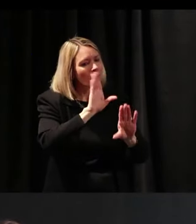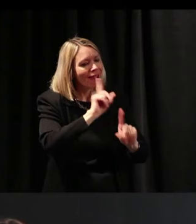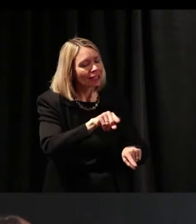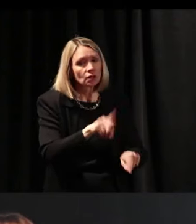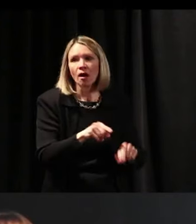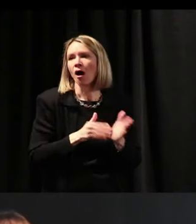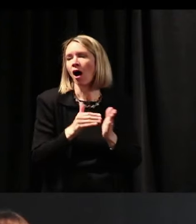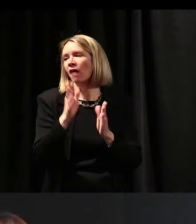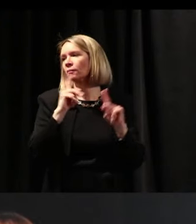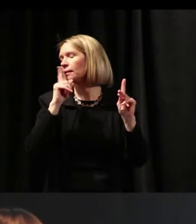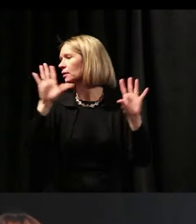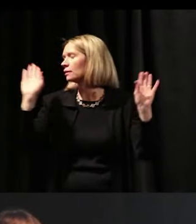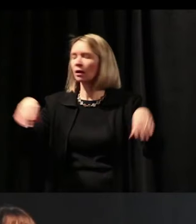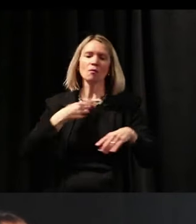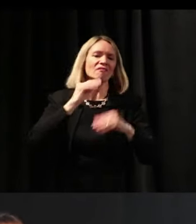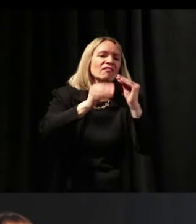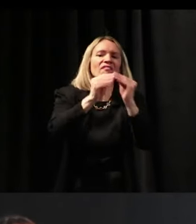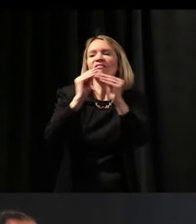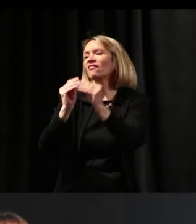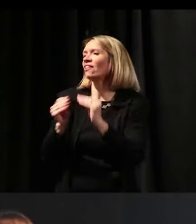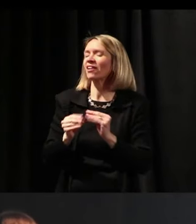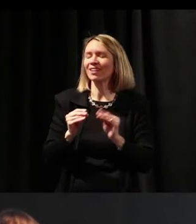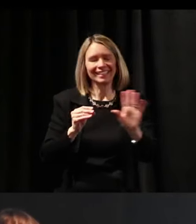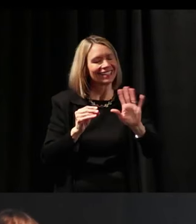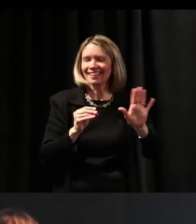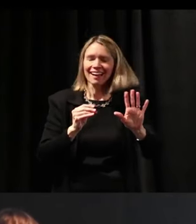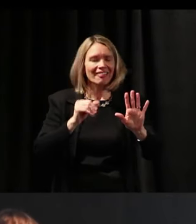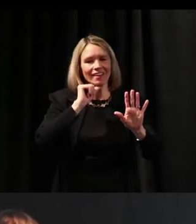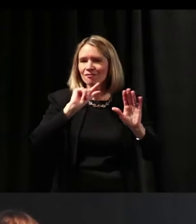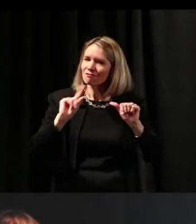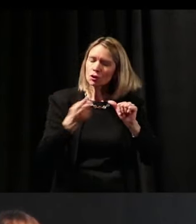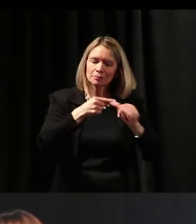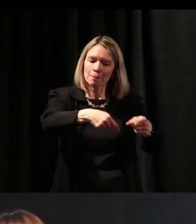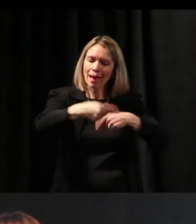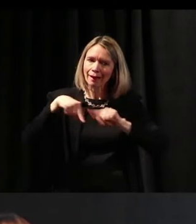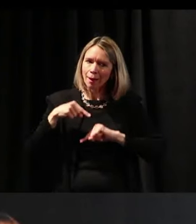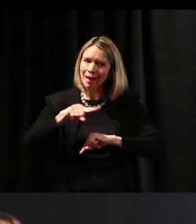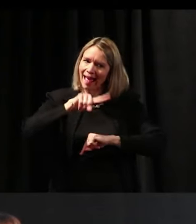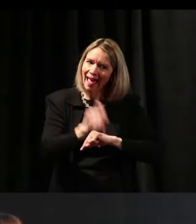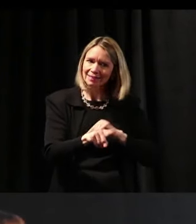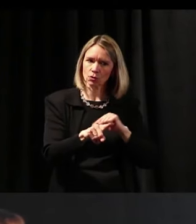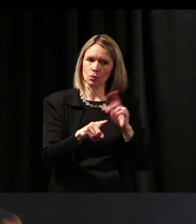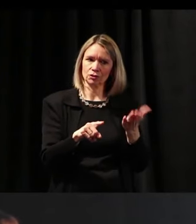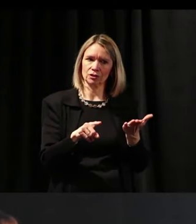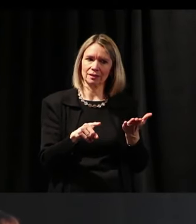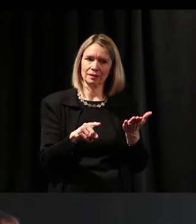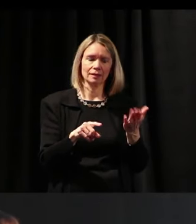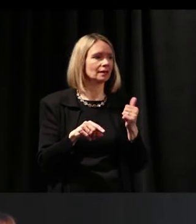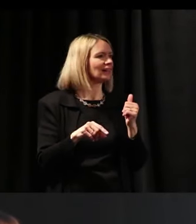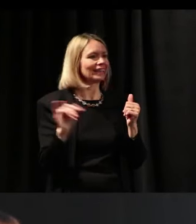But so often people will jump in trying to fix things without asking the right question. Now, it's just like,